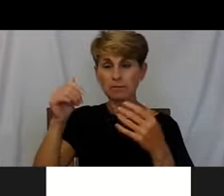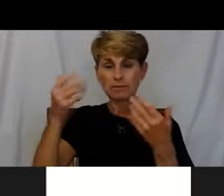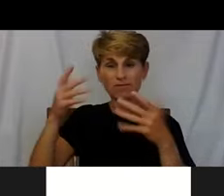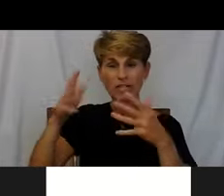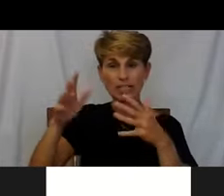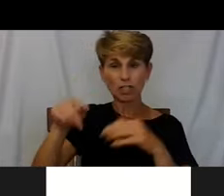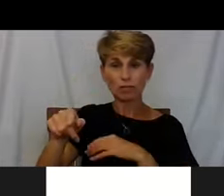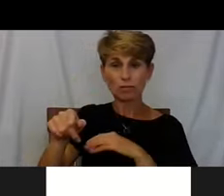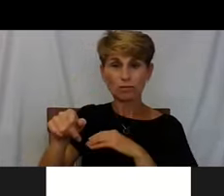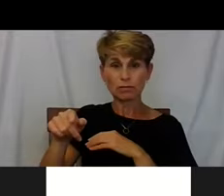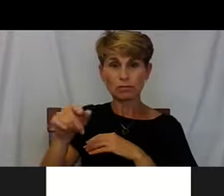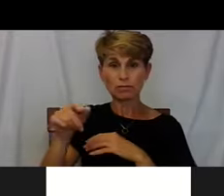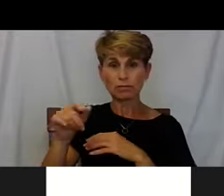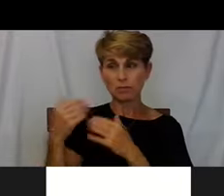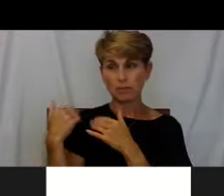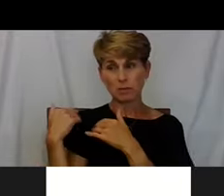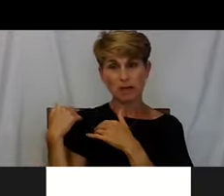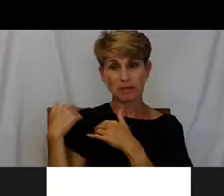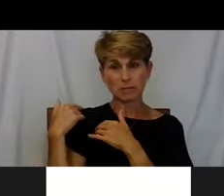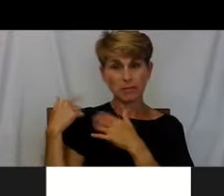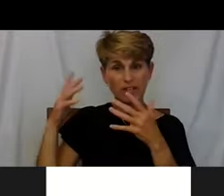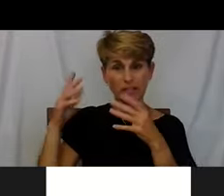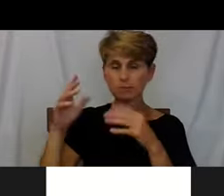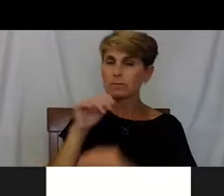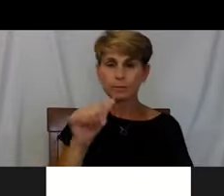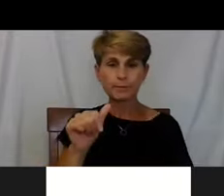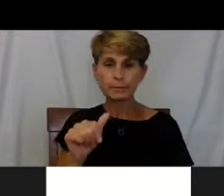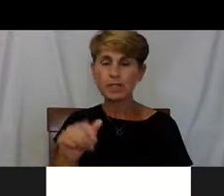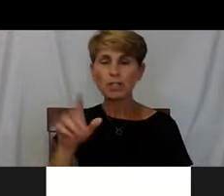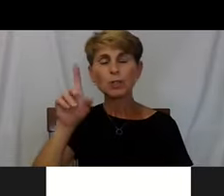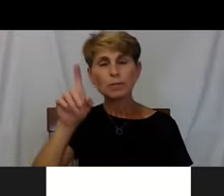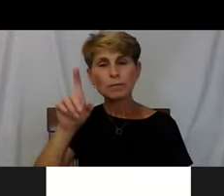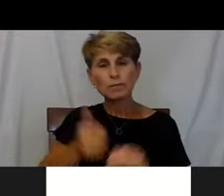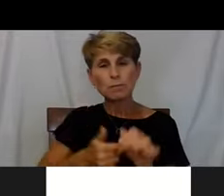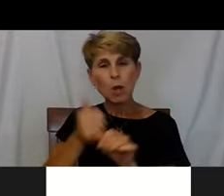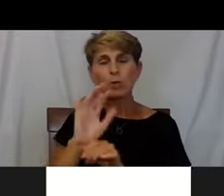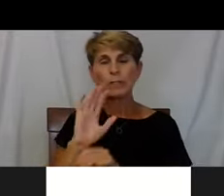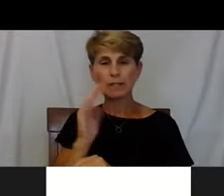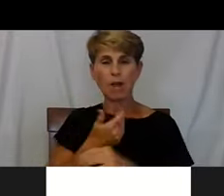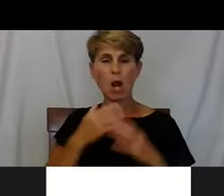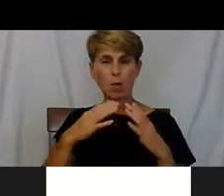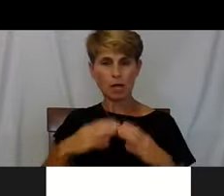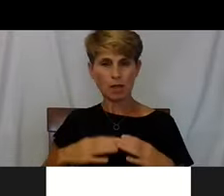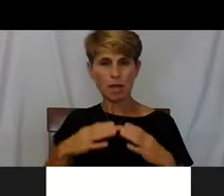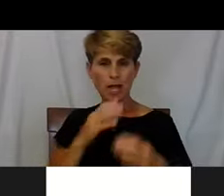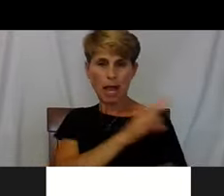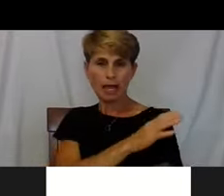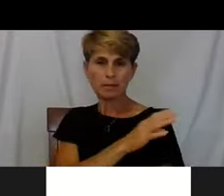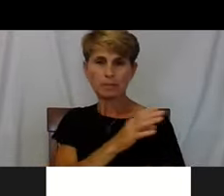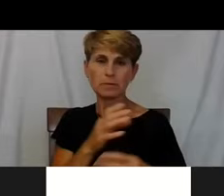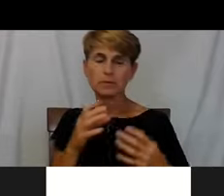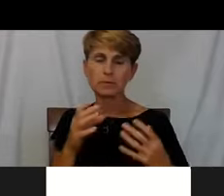I think we need to really recognize and understand that most of our clients have lived outside for a really long time.